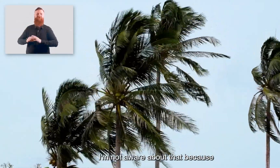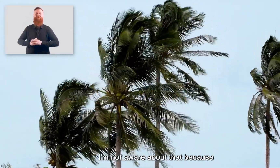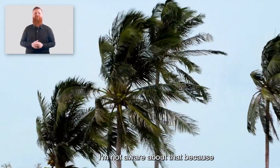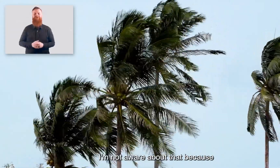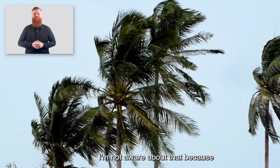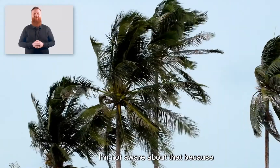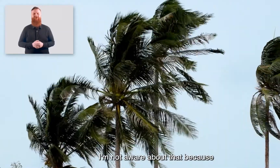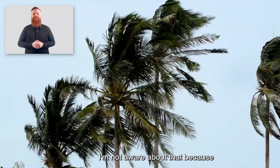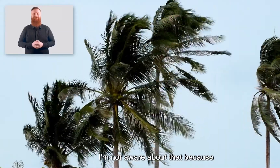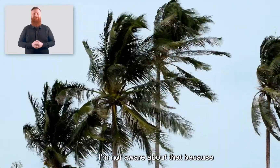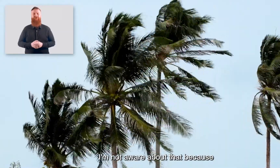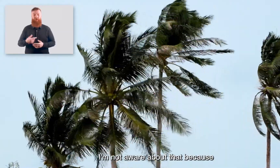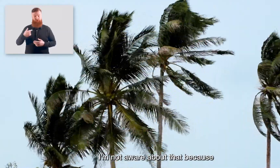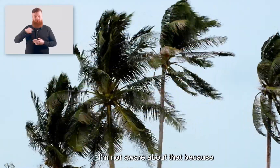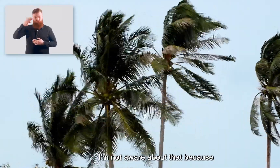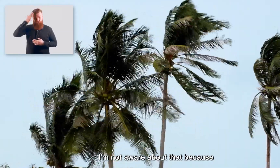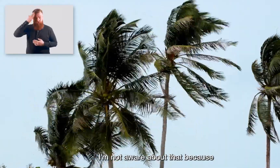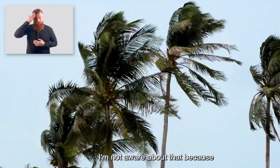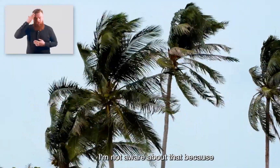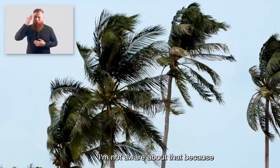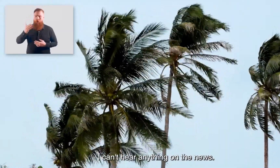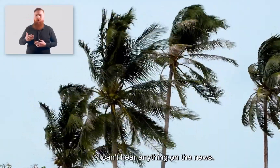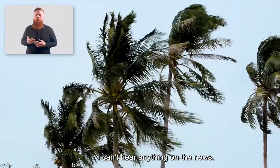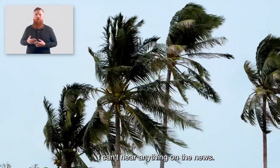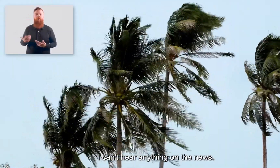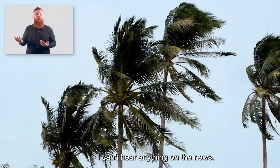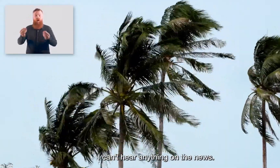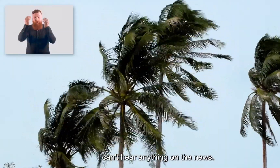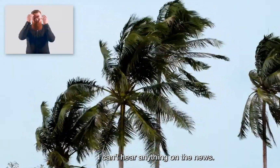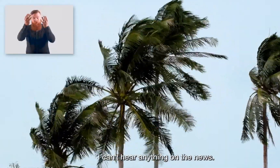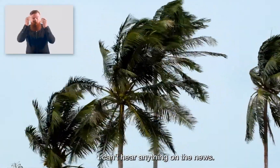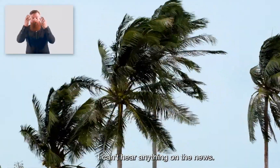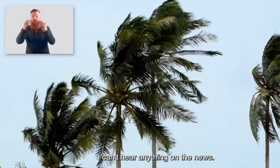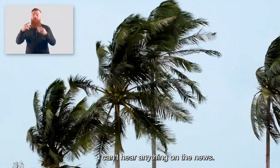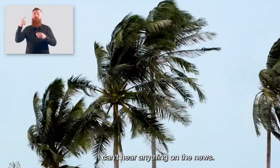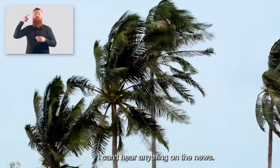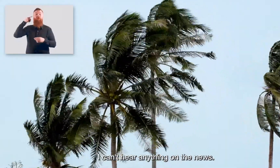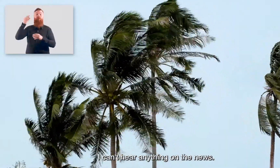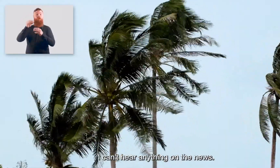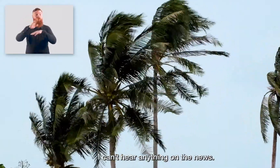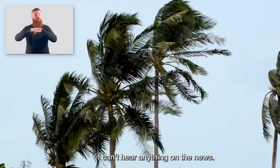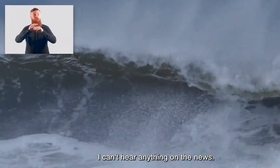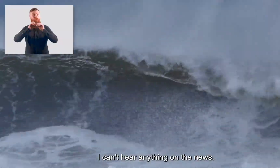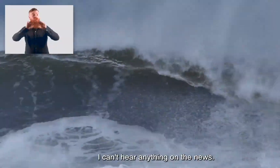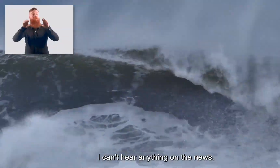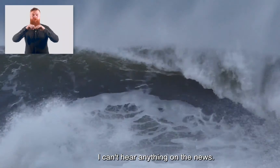I'm not aware about that because I can't hear anything on the news.